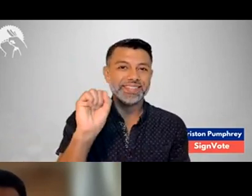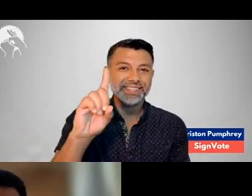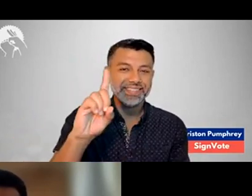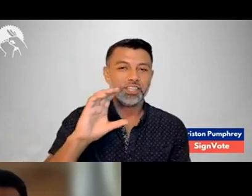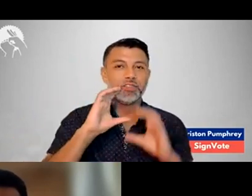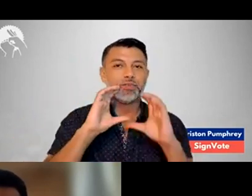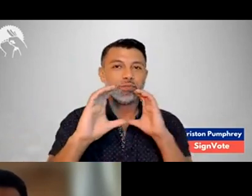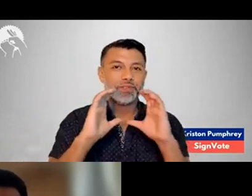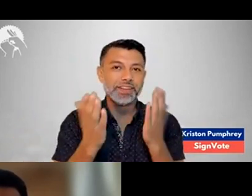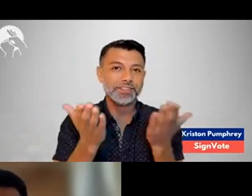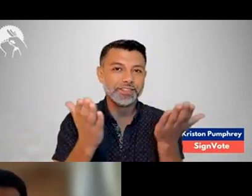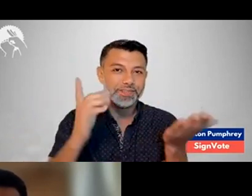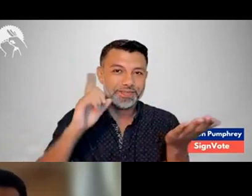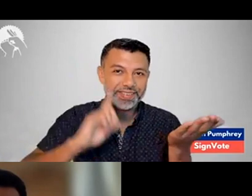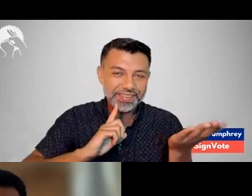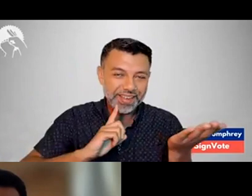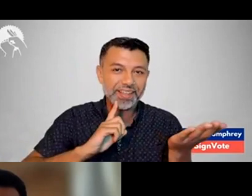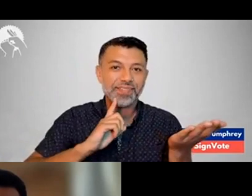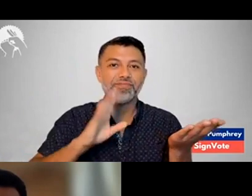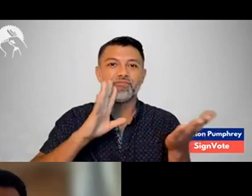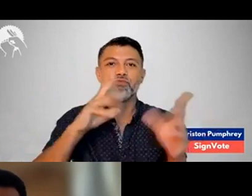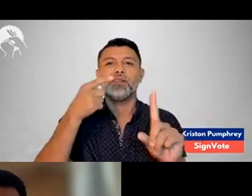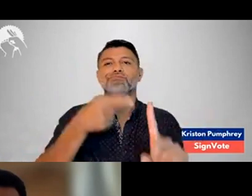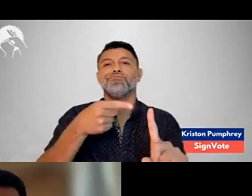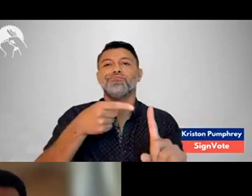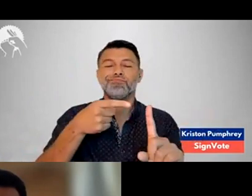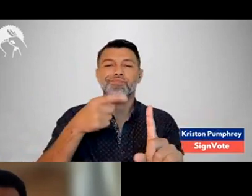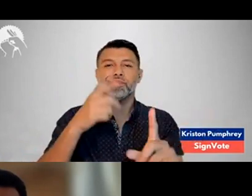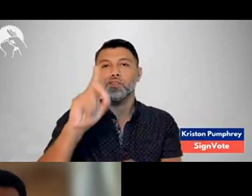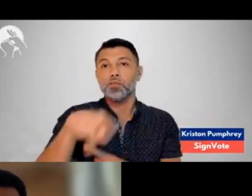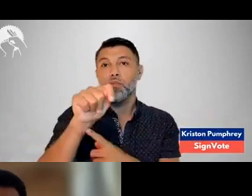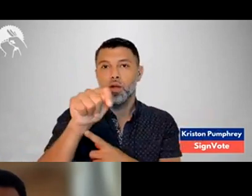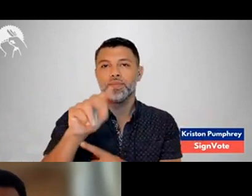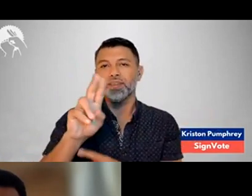And I work for CSE, communication services for the deaf.